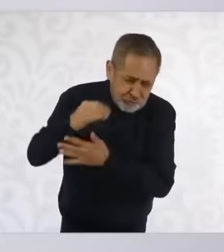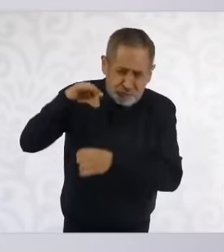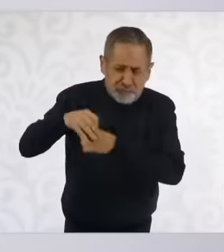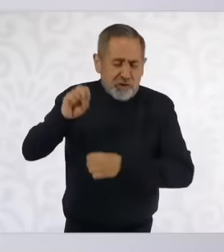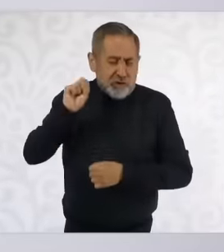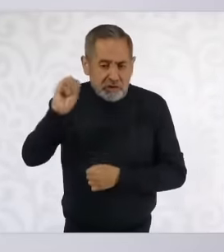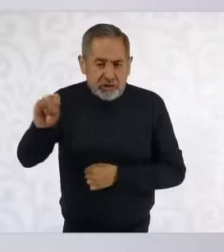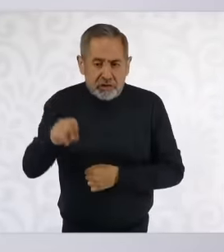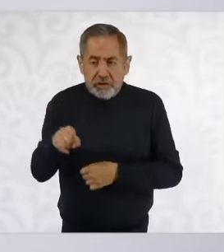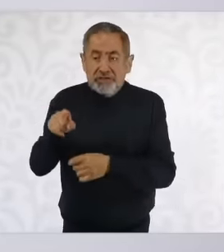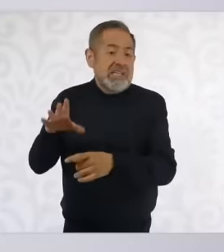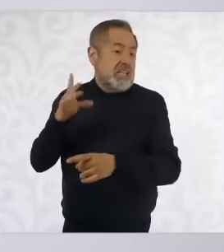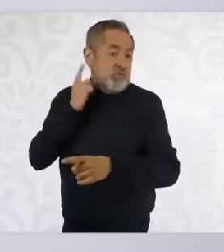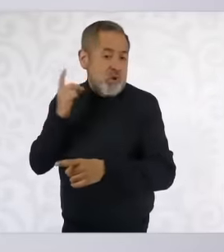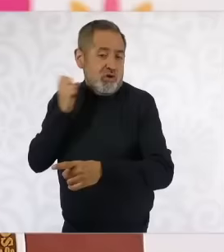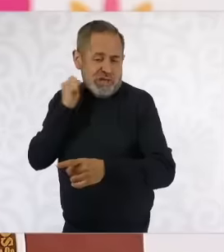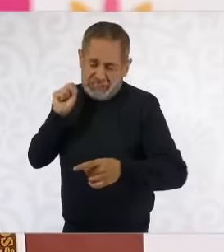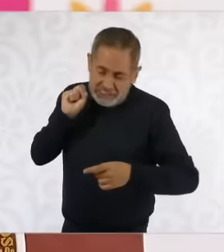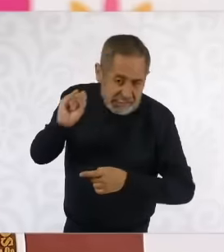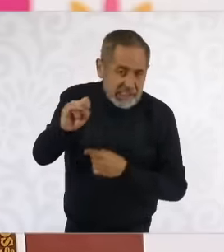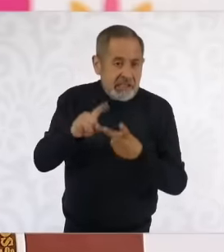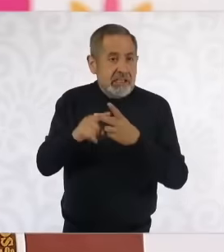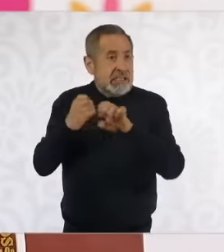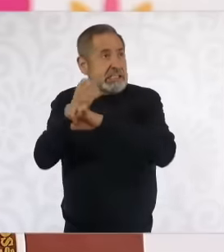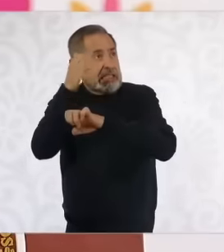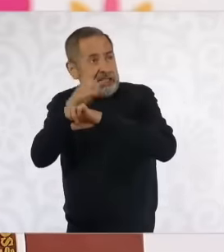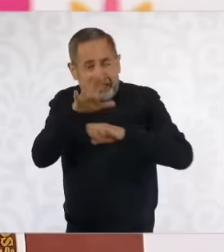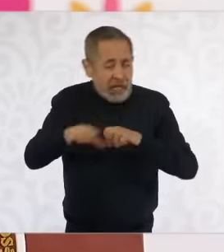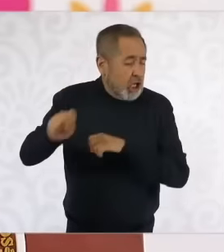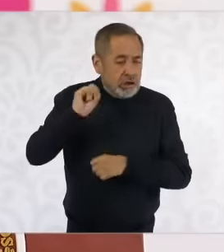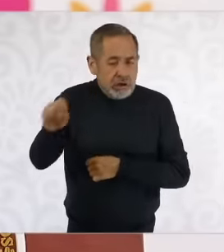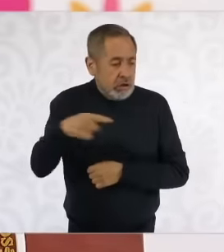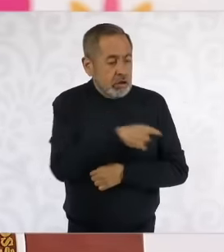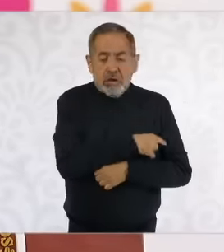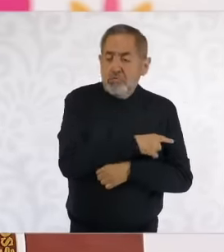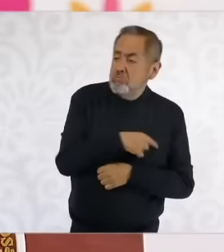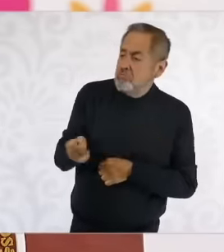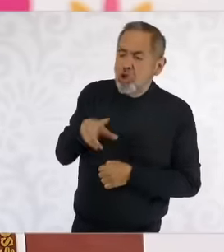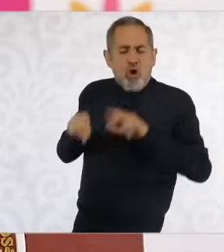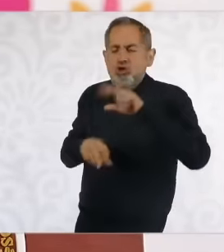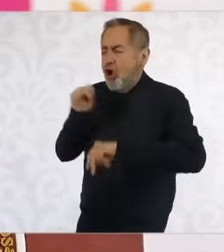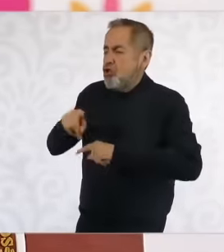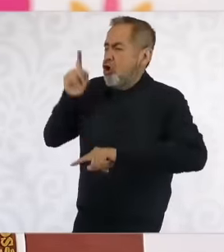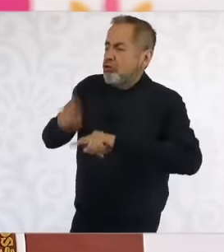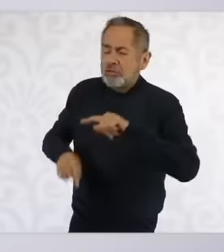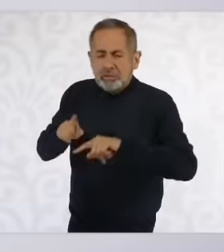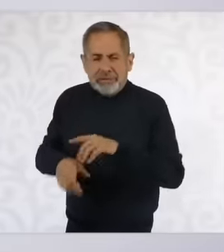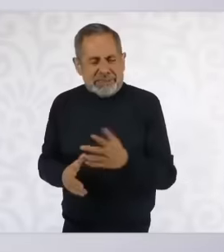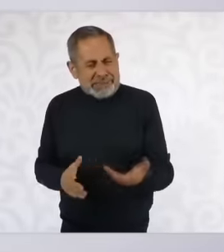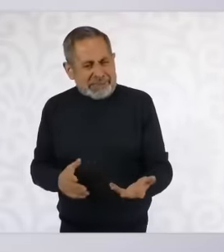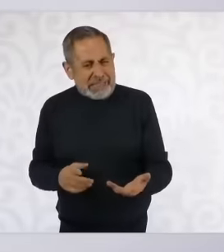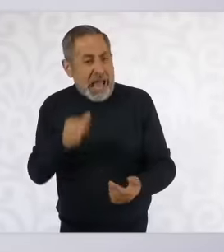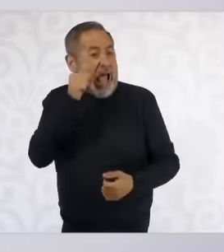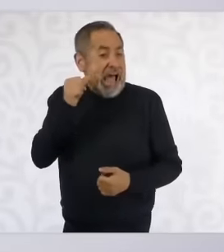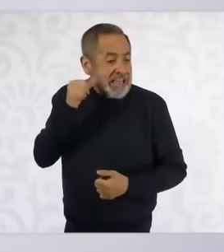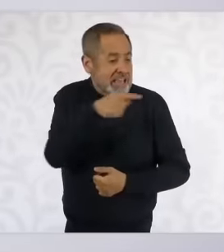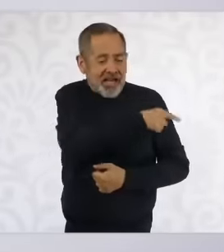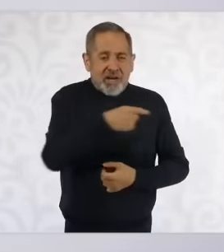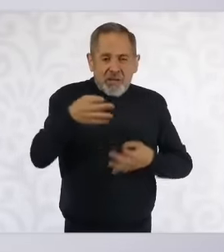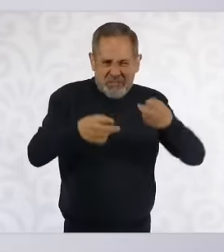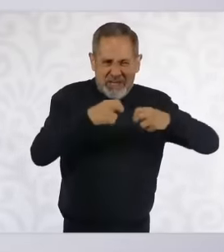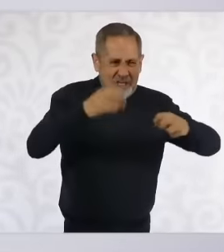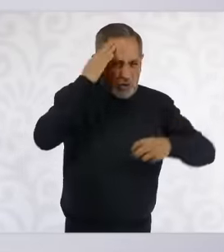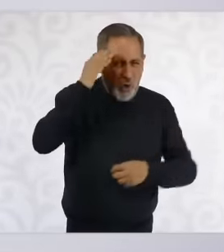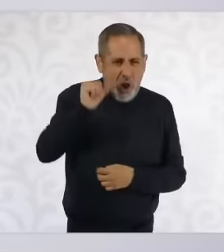the Constituent decided yesterday, Minister Juan Luis González Alcántara says is that we want a